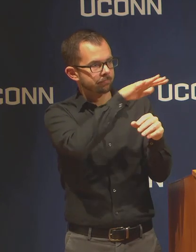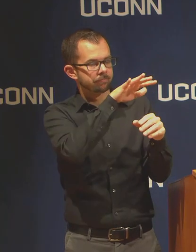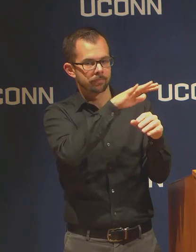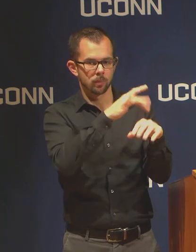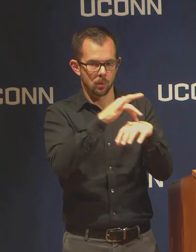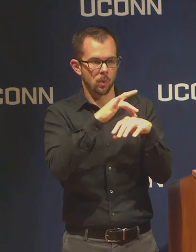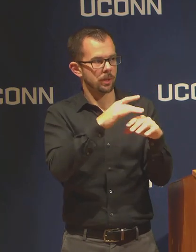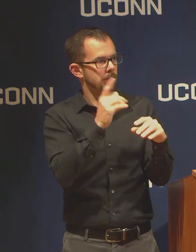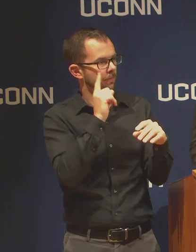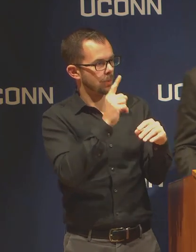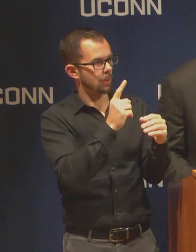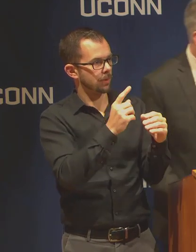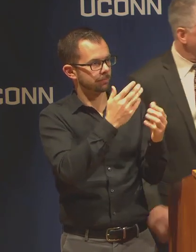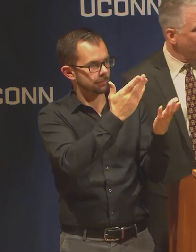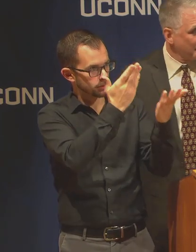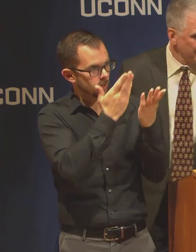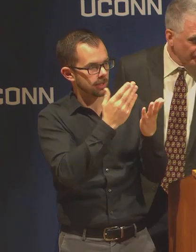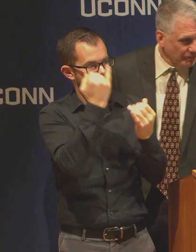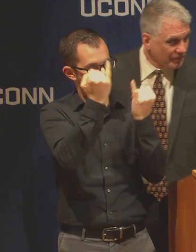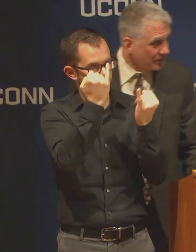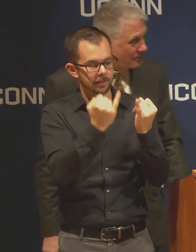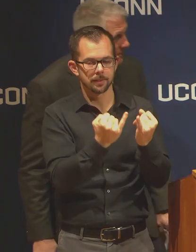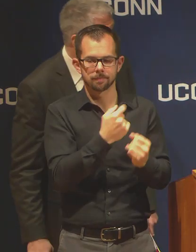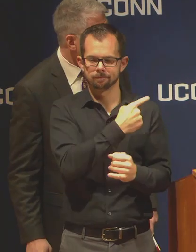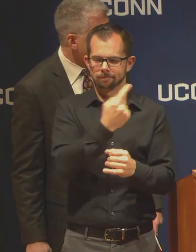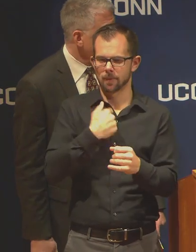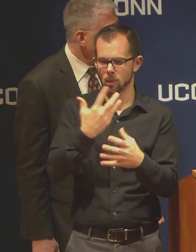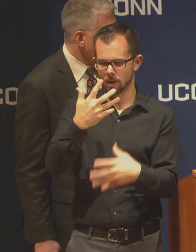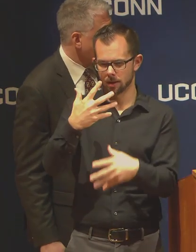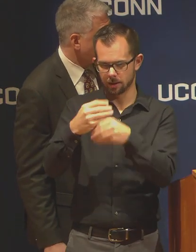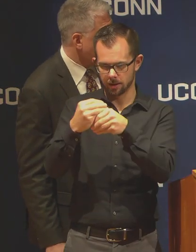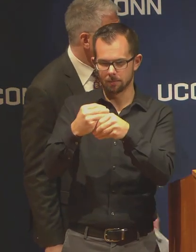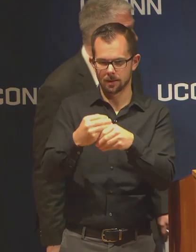I want to comment anecdotally,